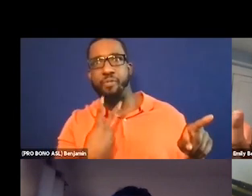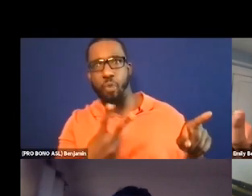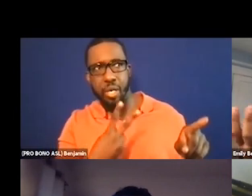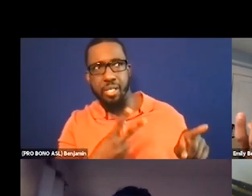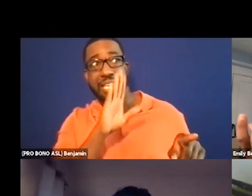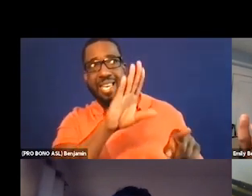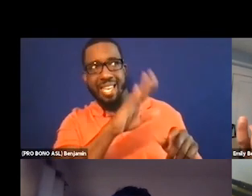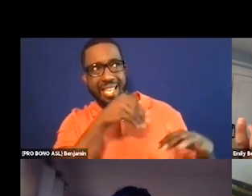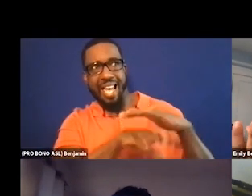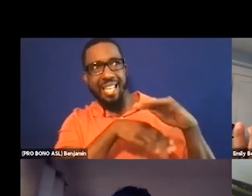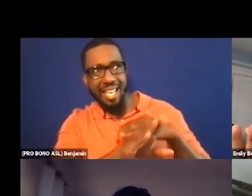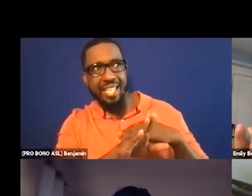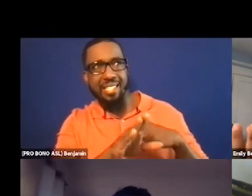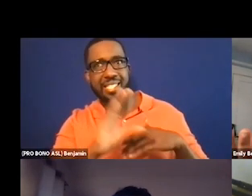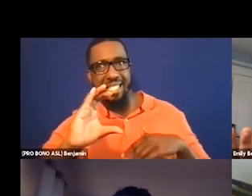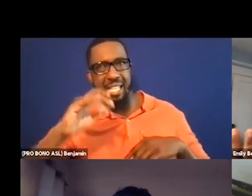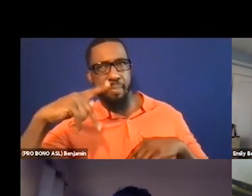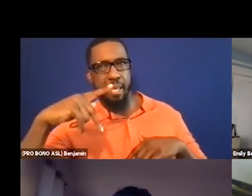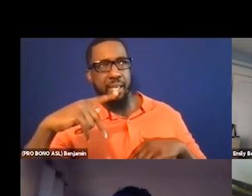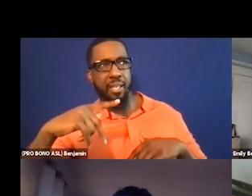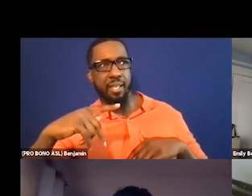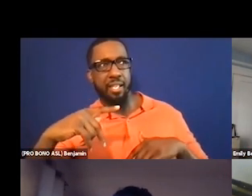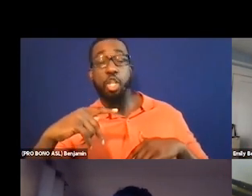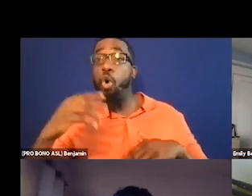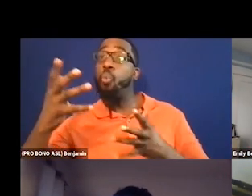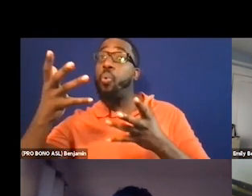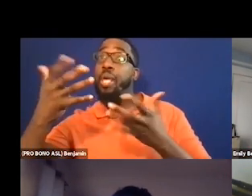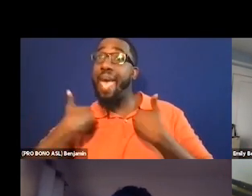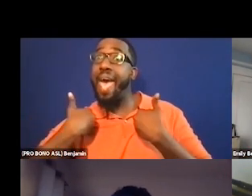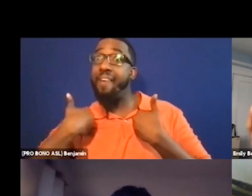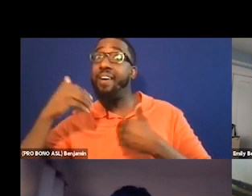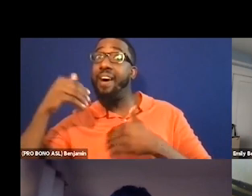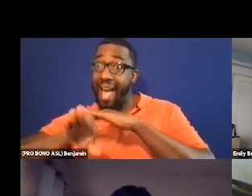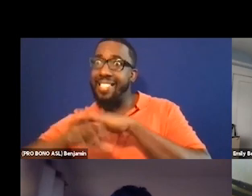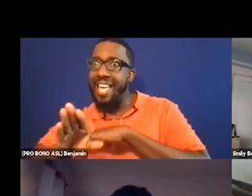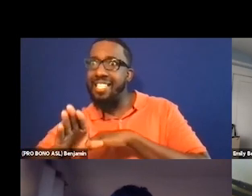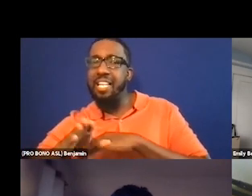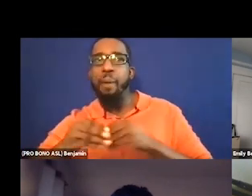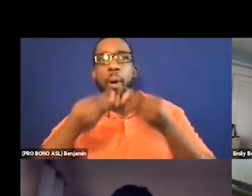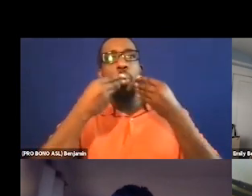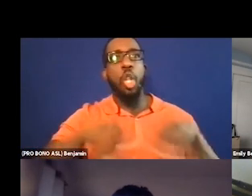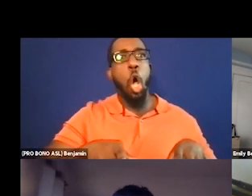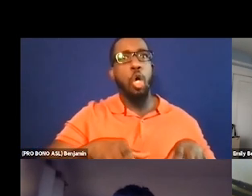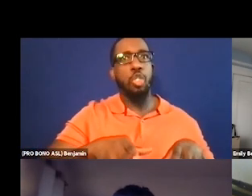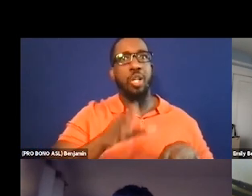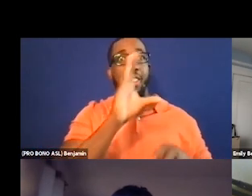lost hearing of this disabled person's voice. So we really worked with them to make sure that the